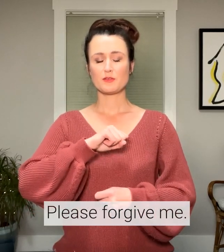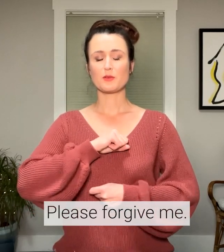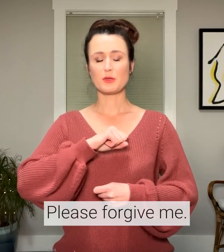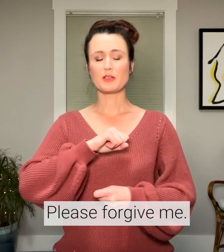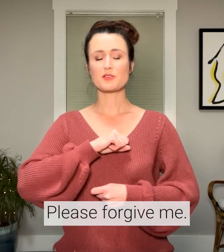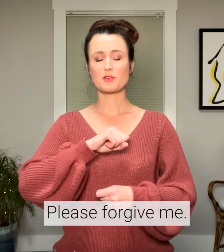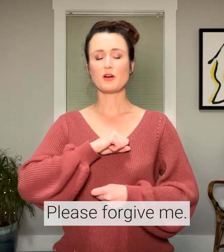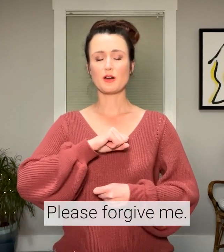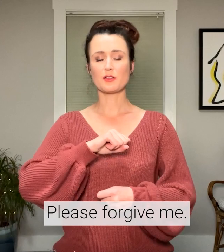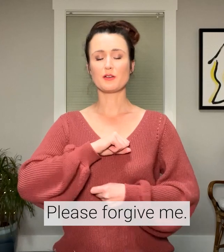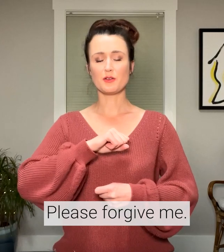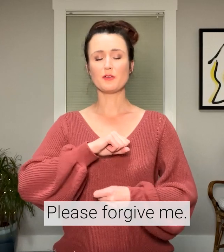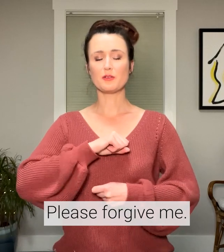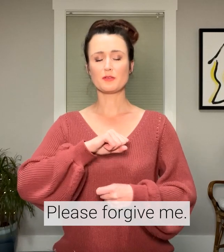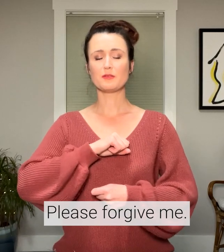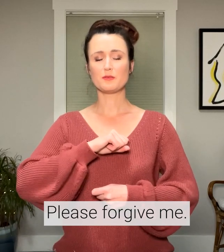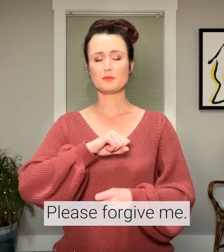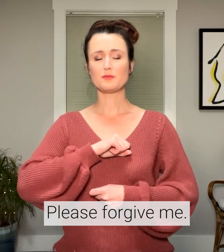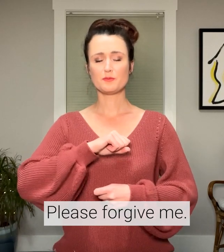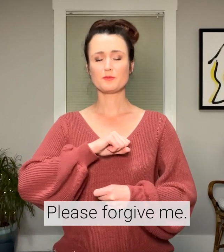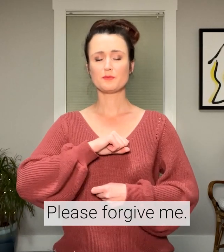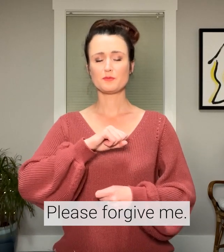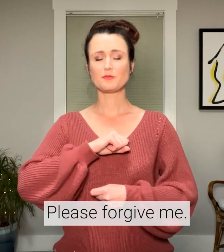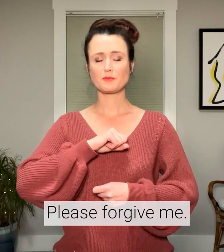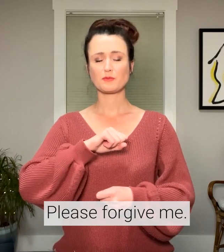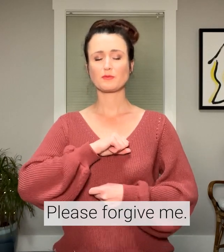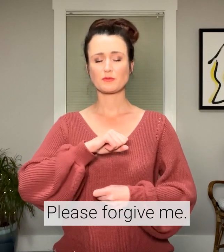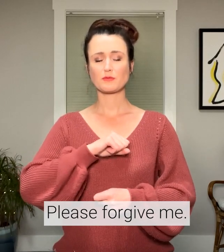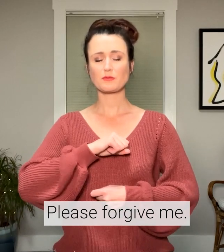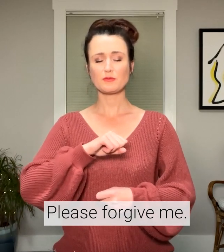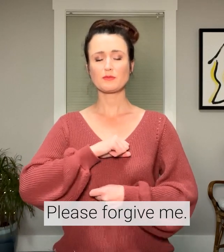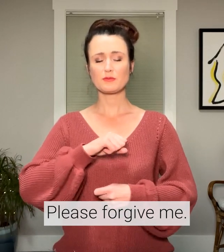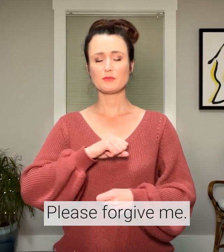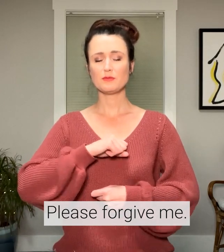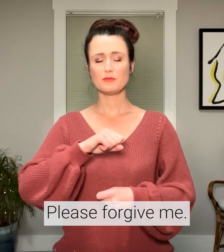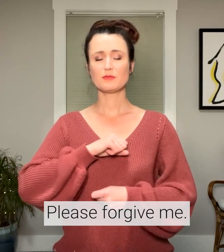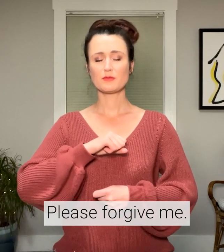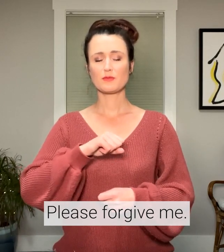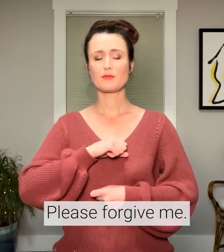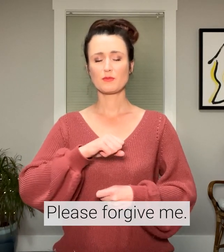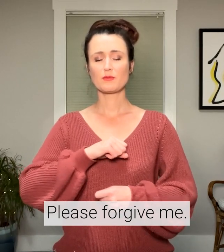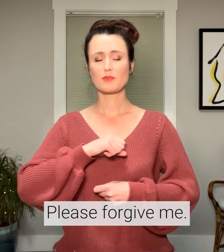for being so hard on you.